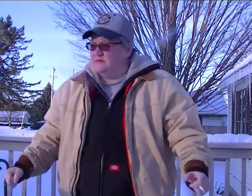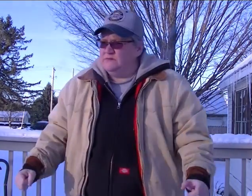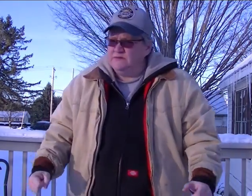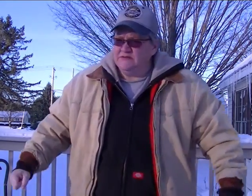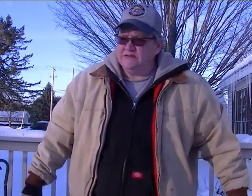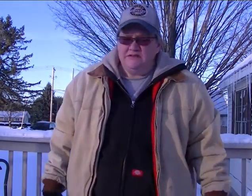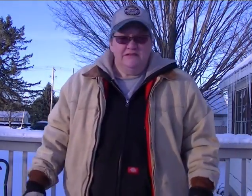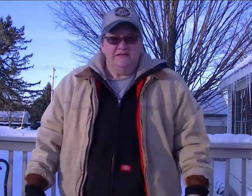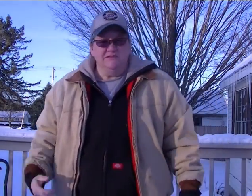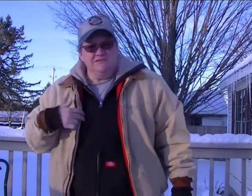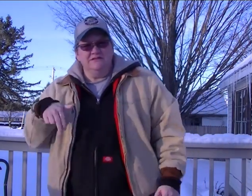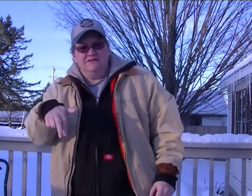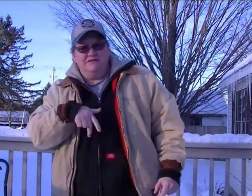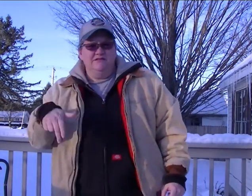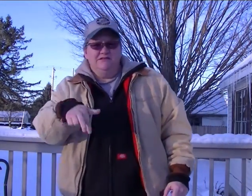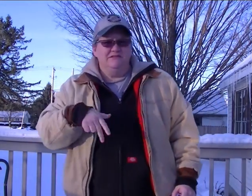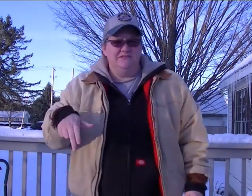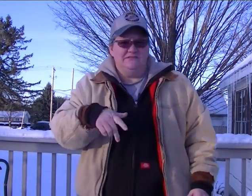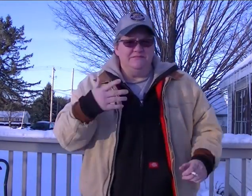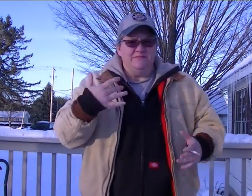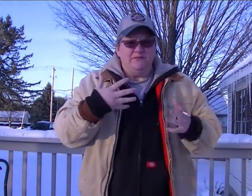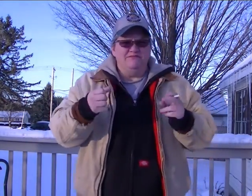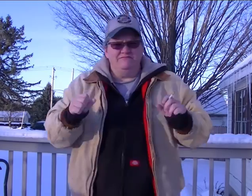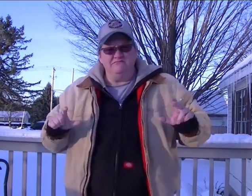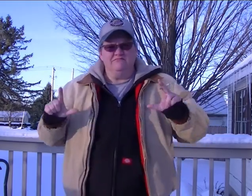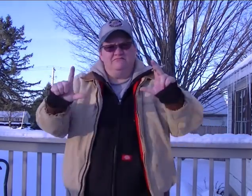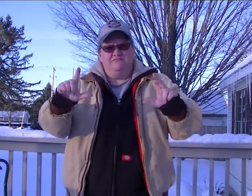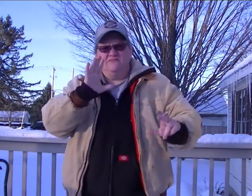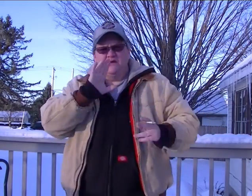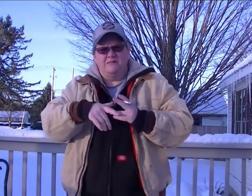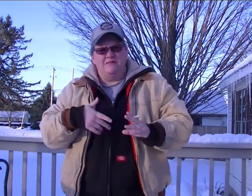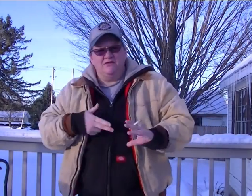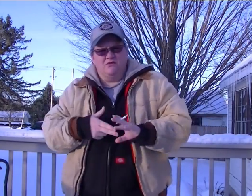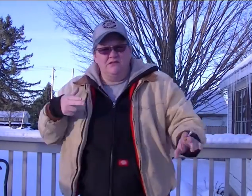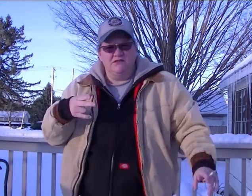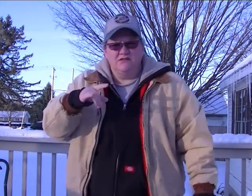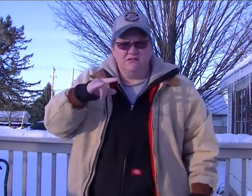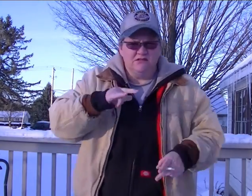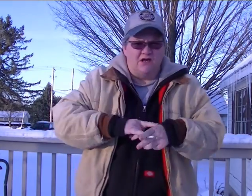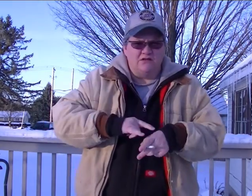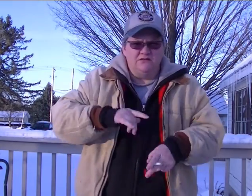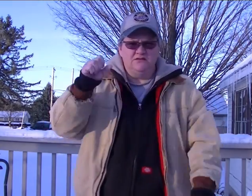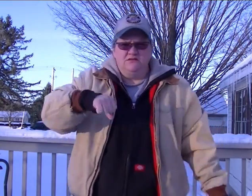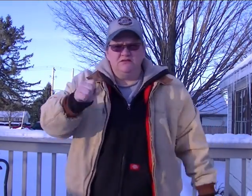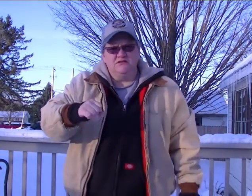Brr..cold! So I'm pacing around Making a vlog to talk about quitting cigarettes...yep...